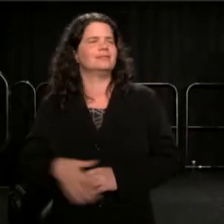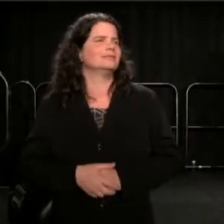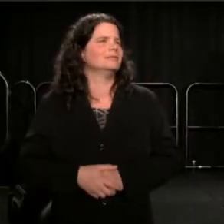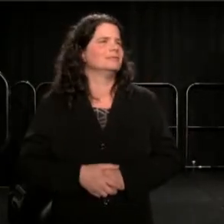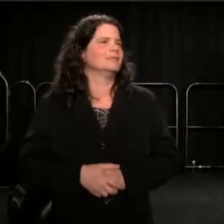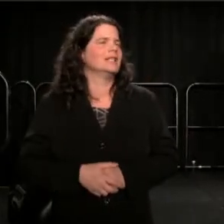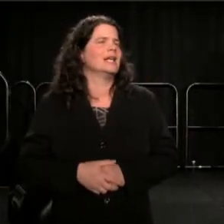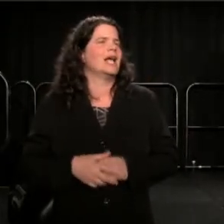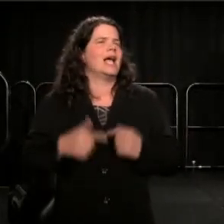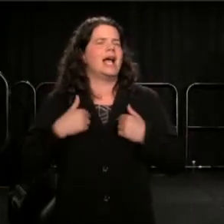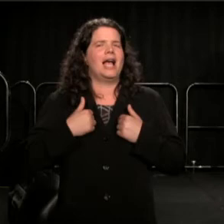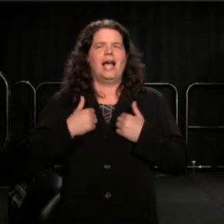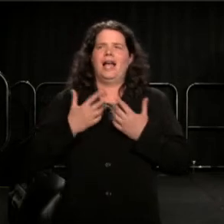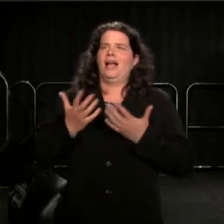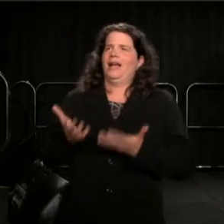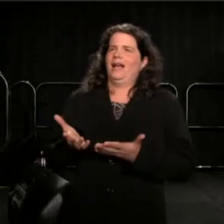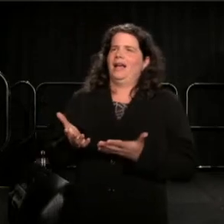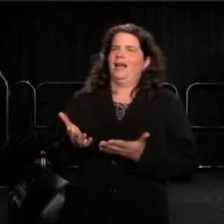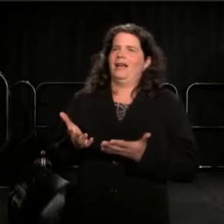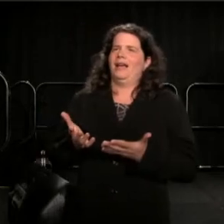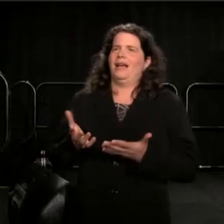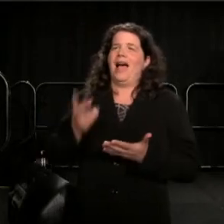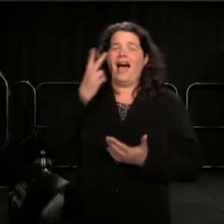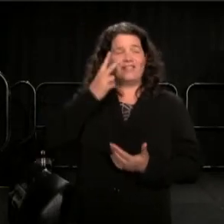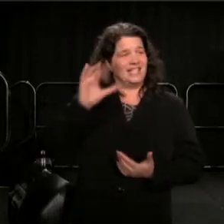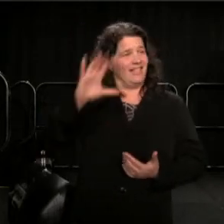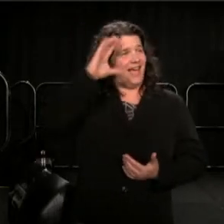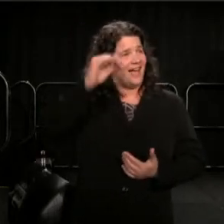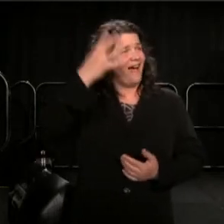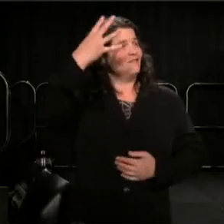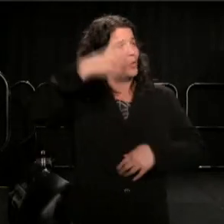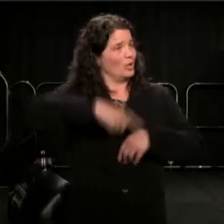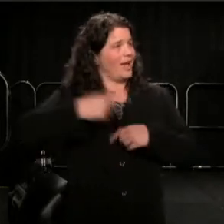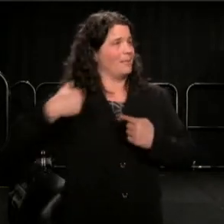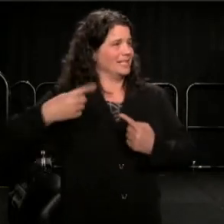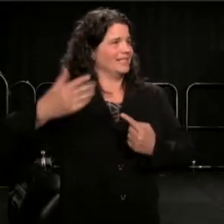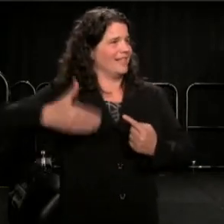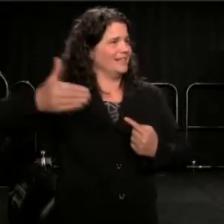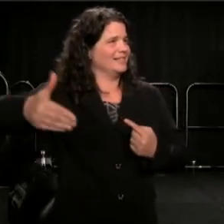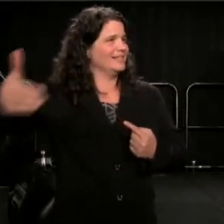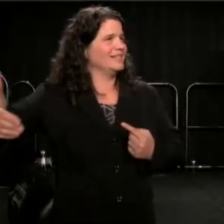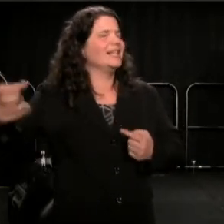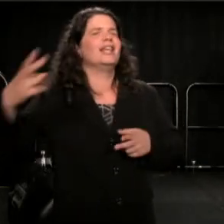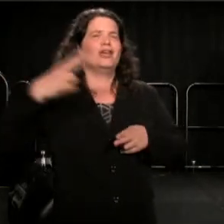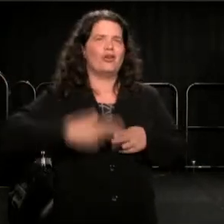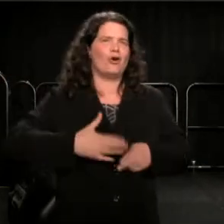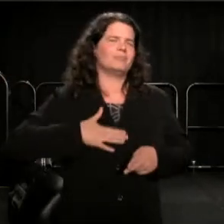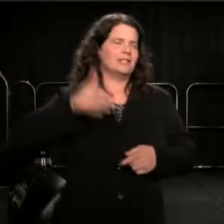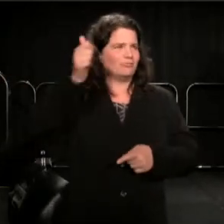and I seen that guy four times since that time. He call me brother.